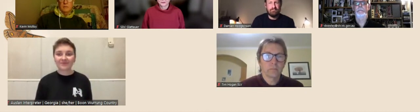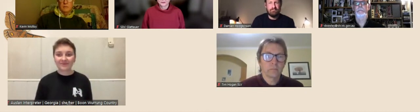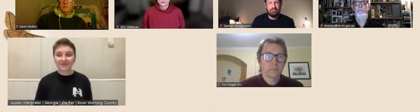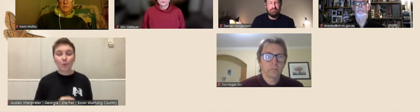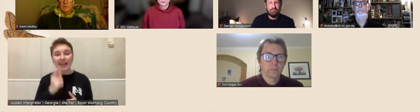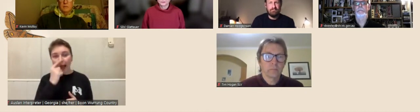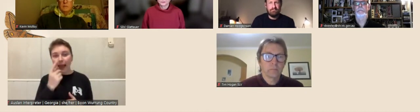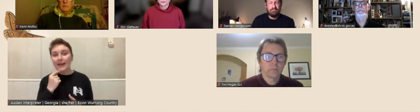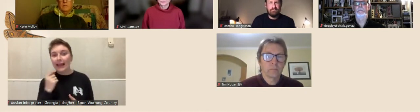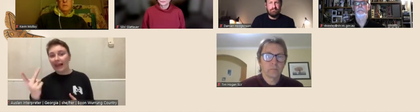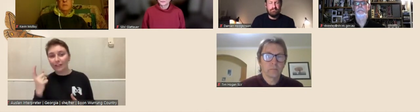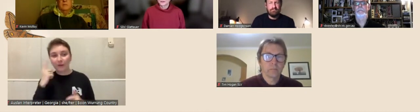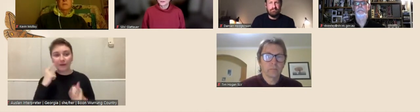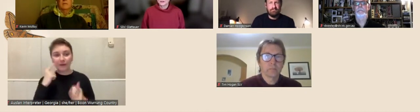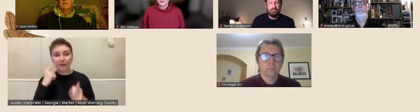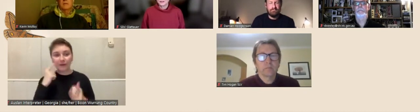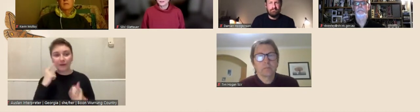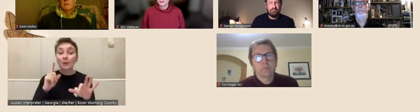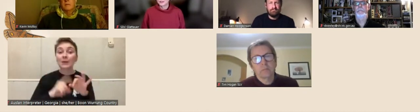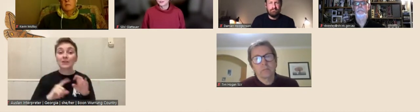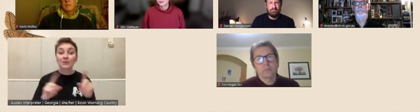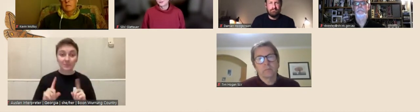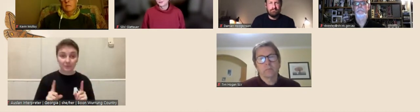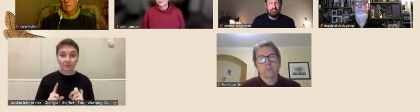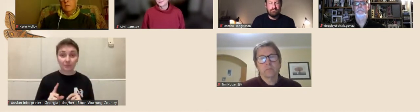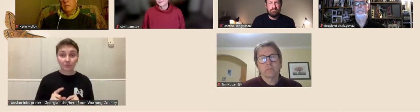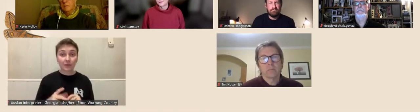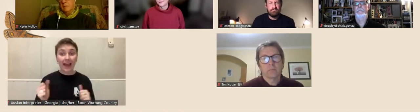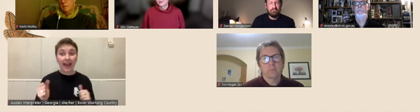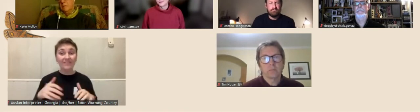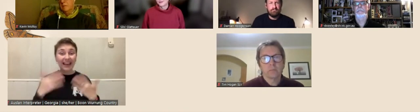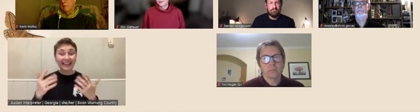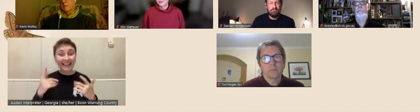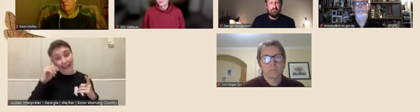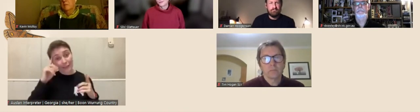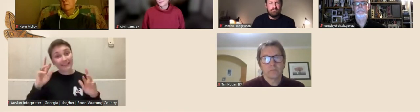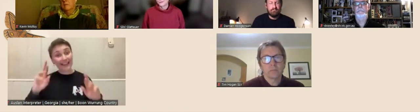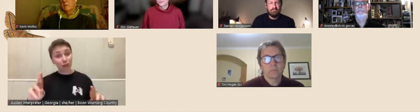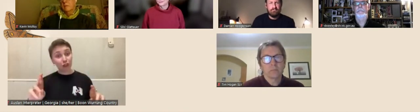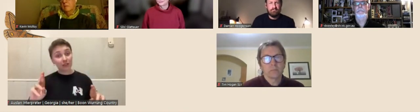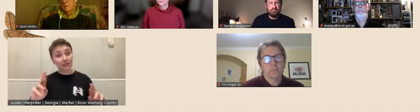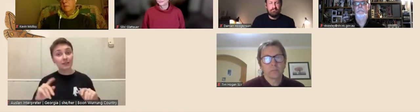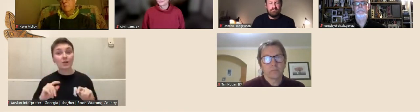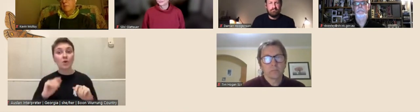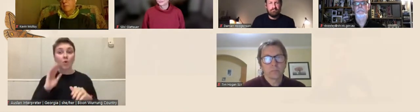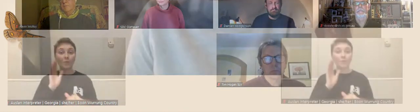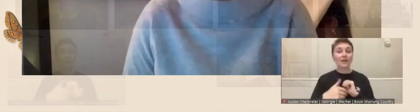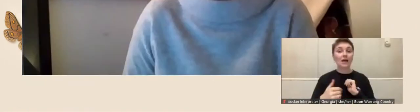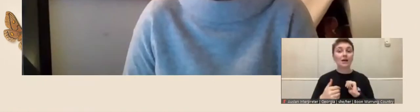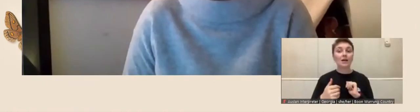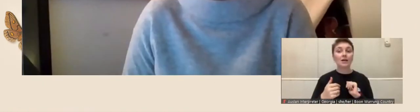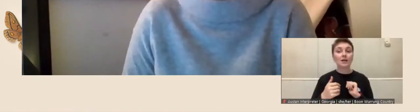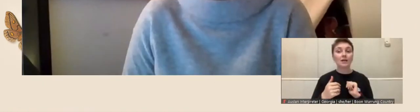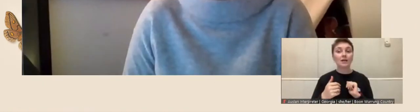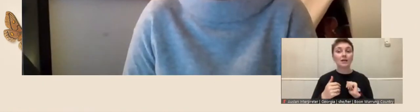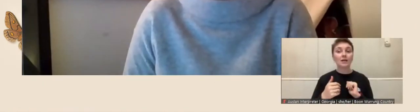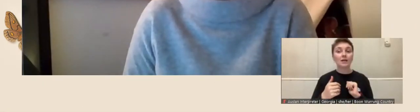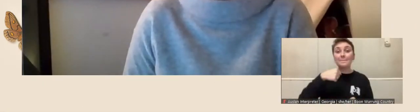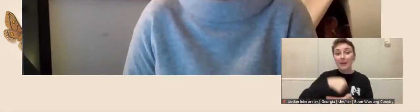the question is: 'are there expectations around the minimum amount of time that a fellow should